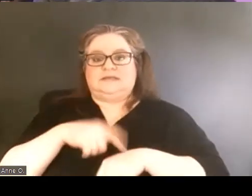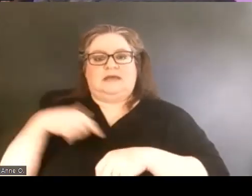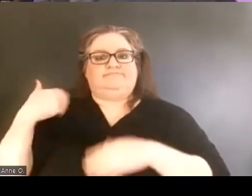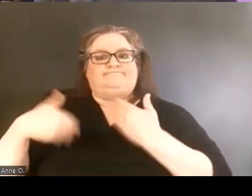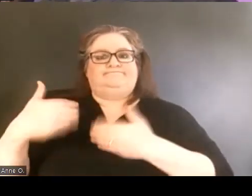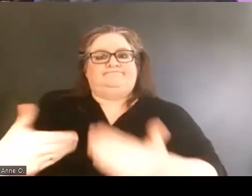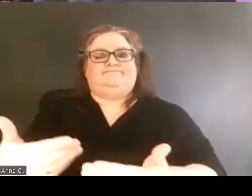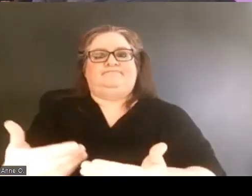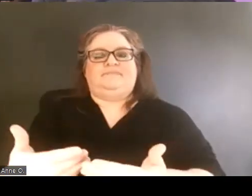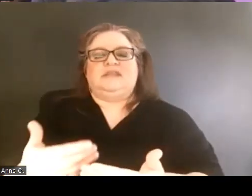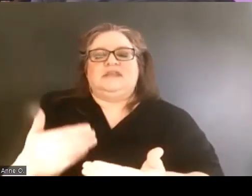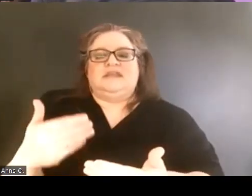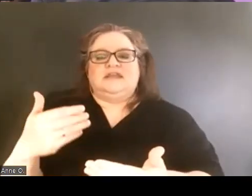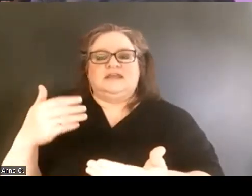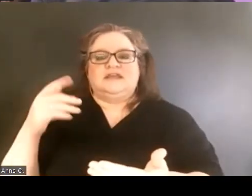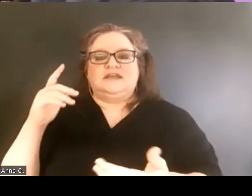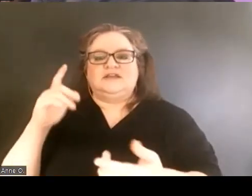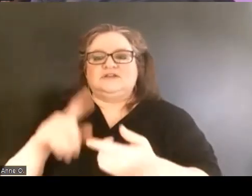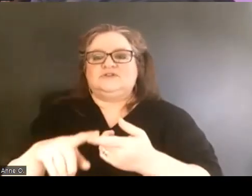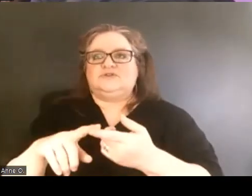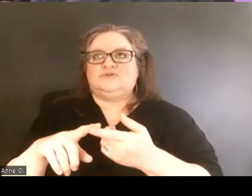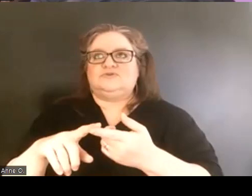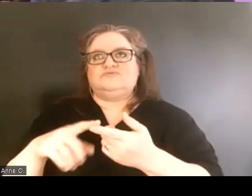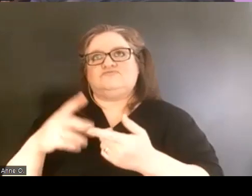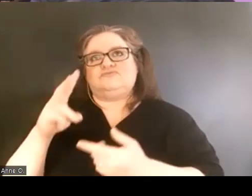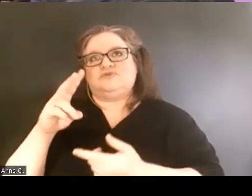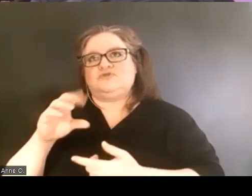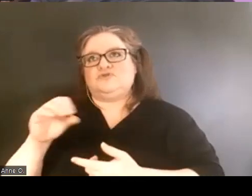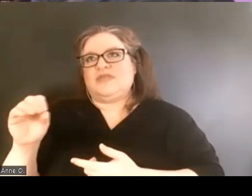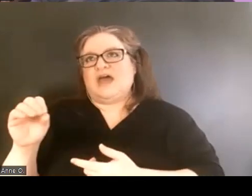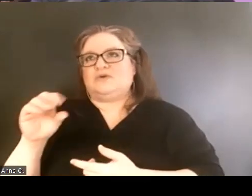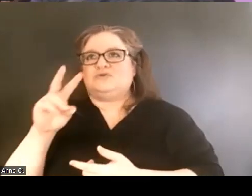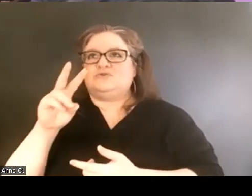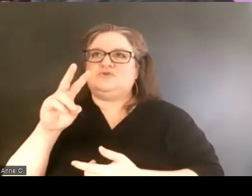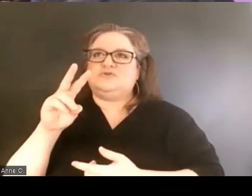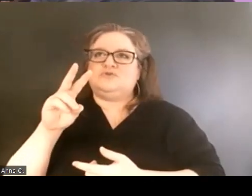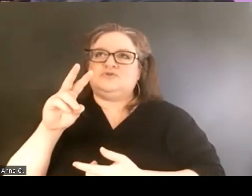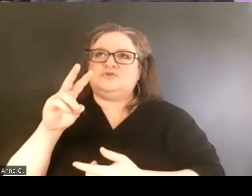2000 sort of 10's range if you will.